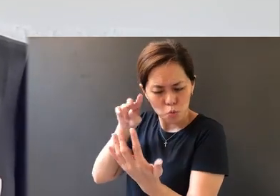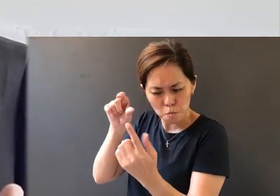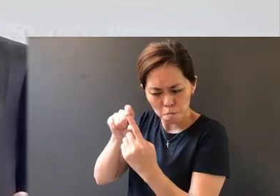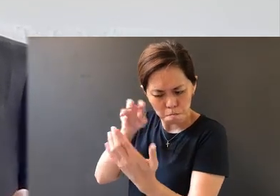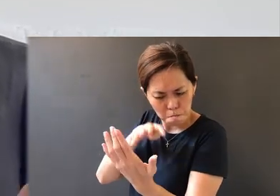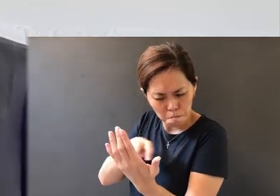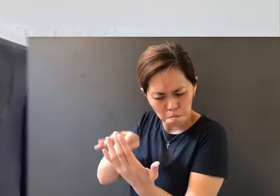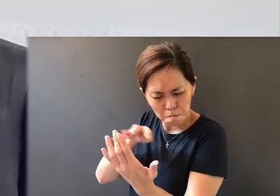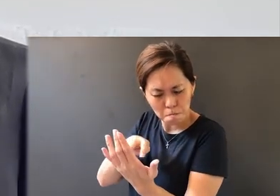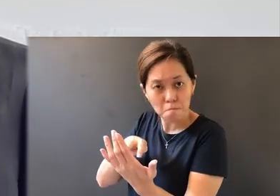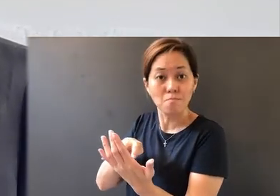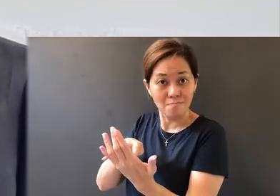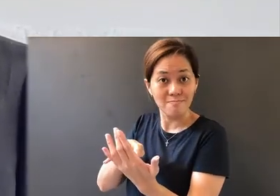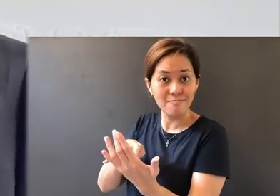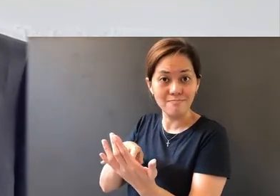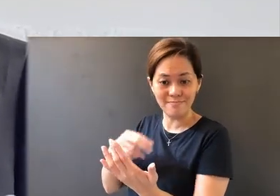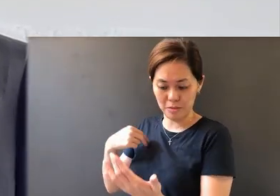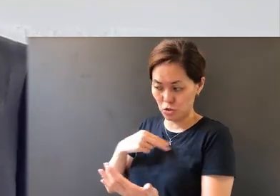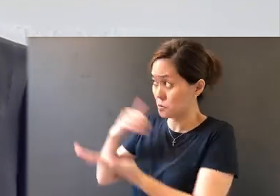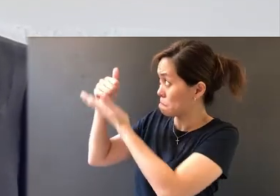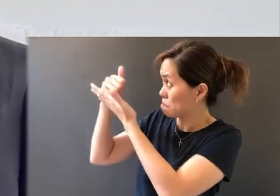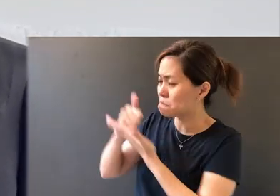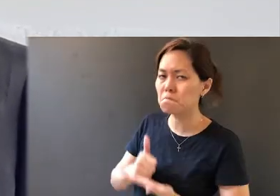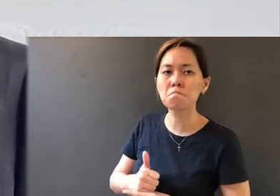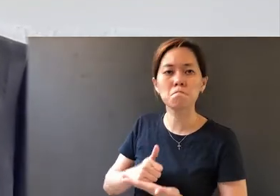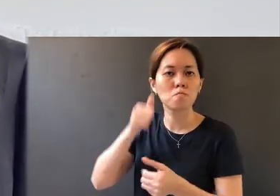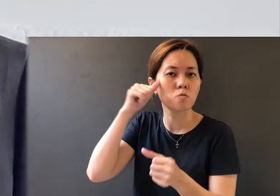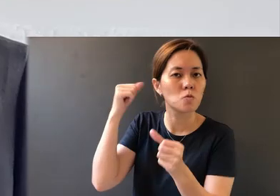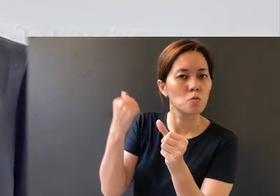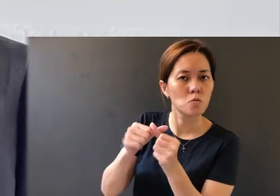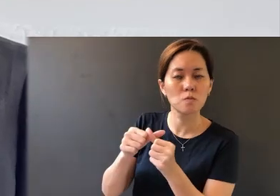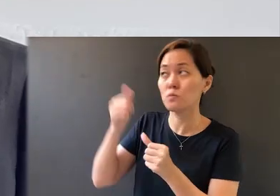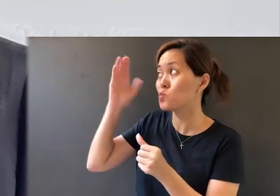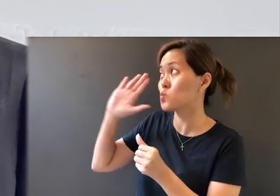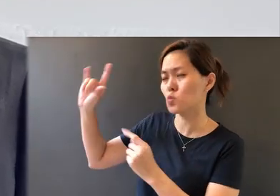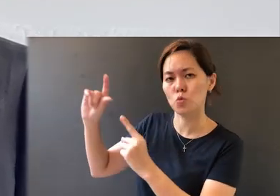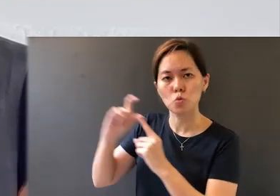it helps us to remember the words of God. And when